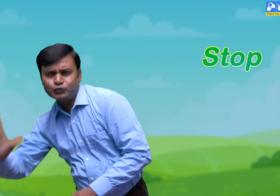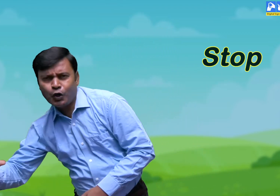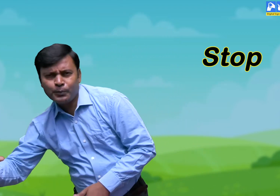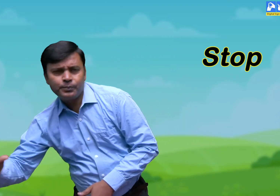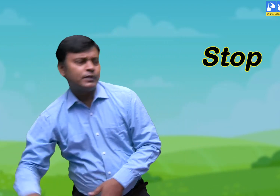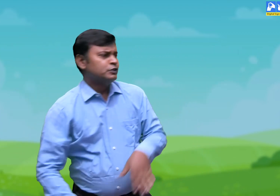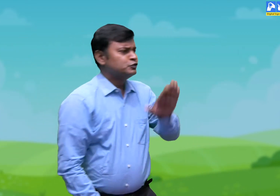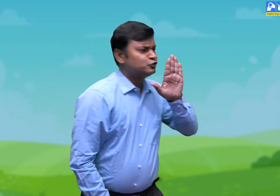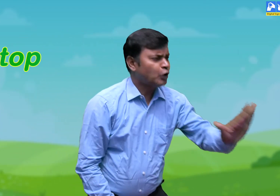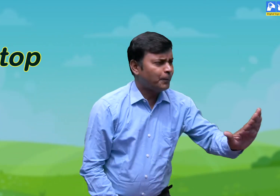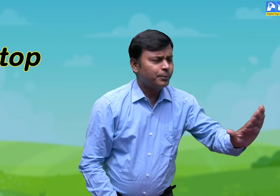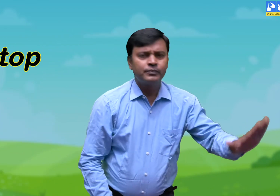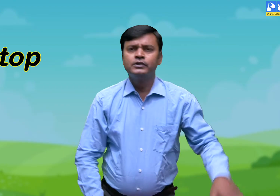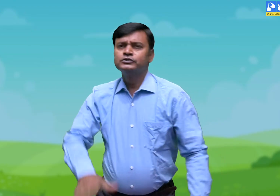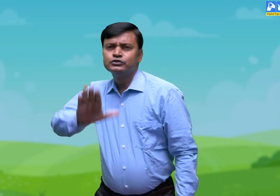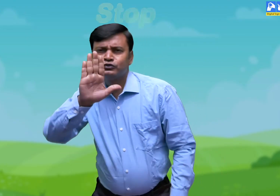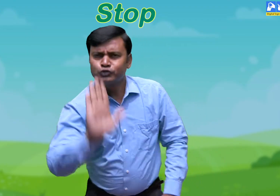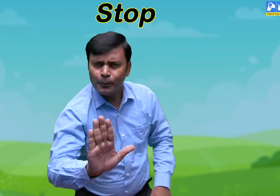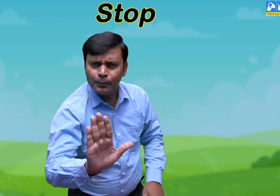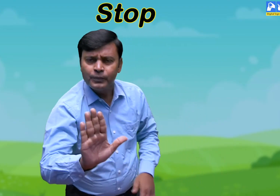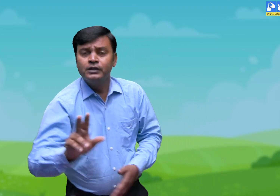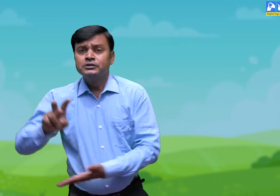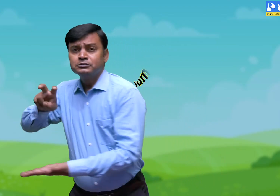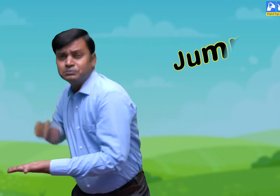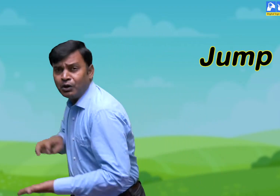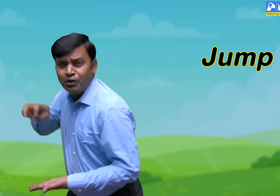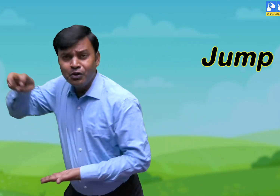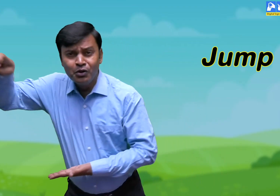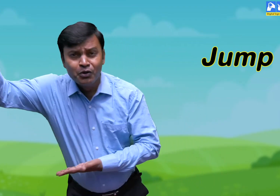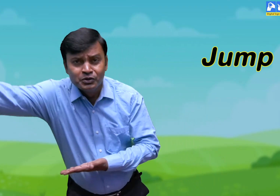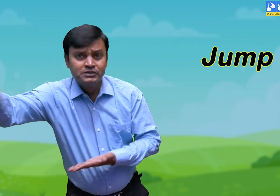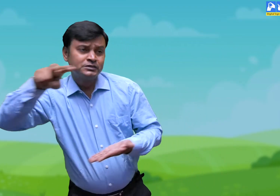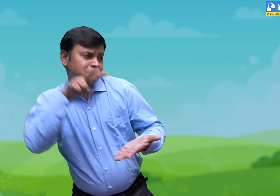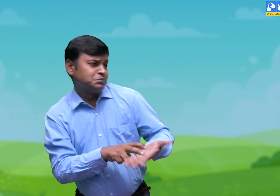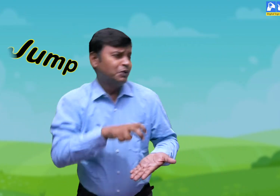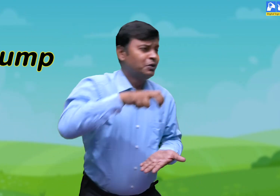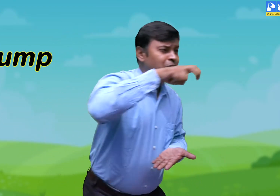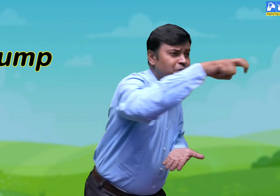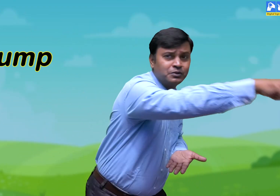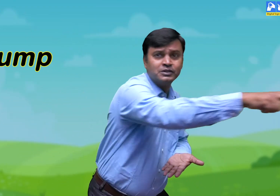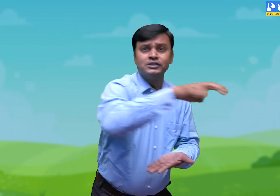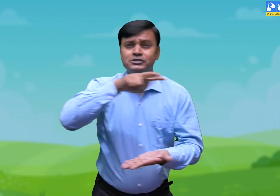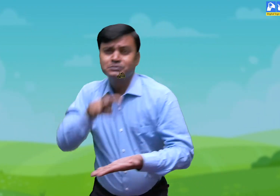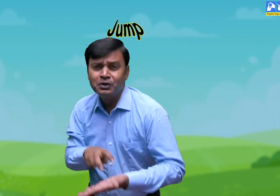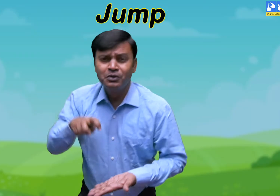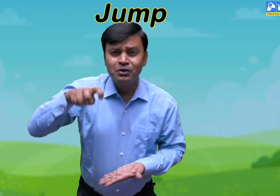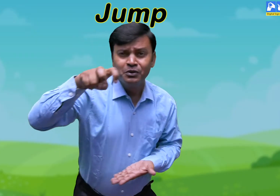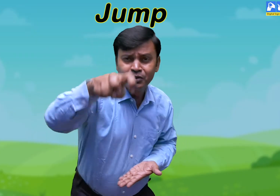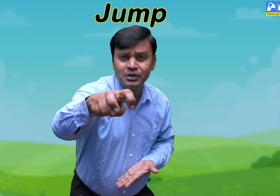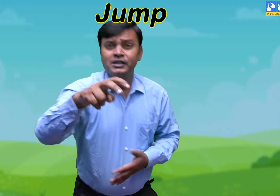Stop, Stop, Stop Jump, Jump, Jump